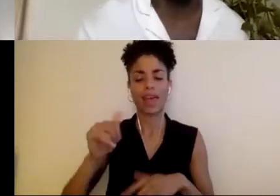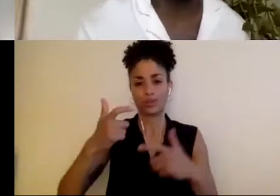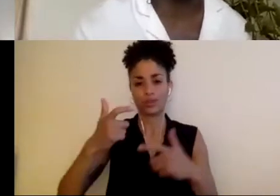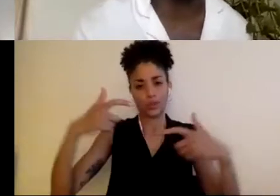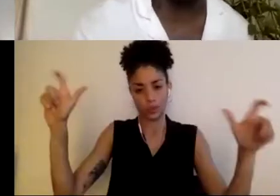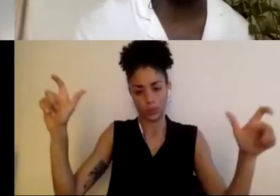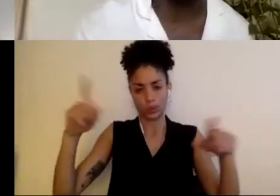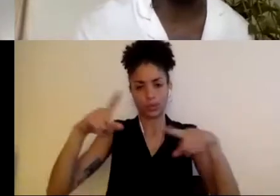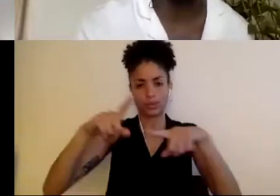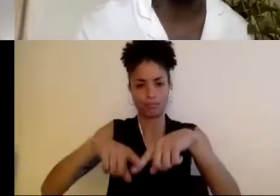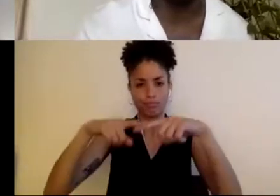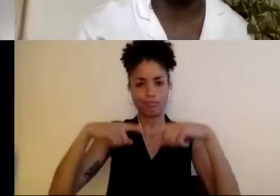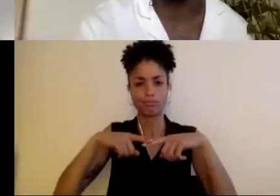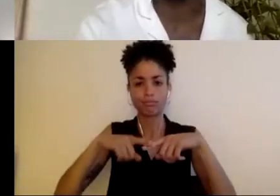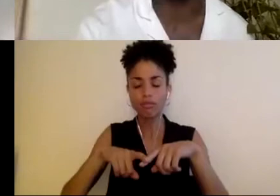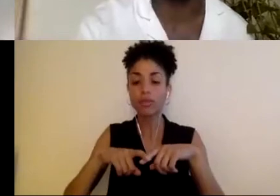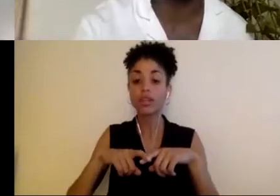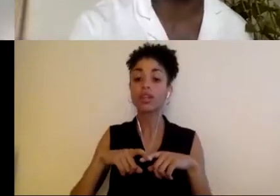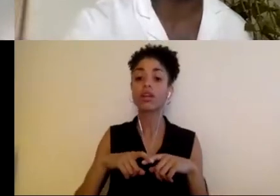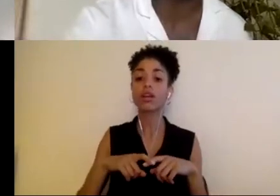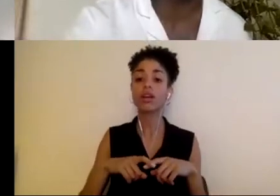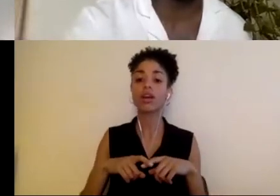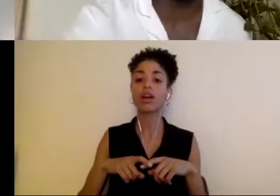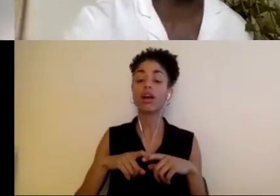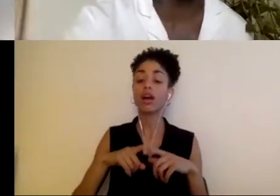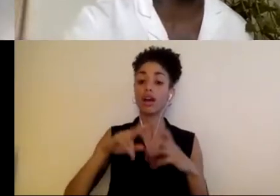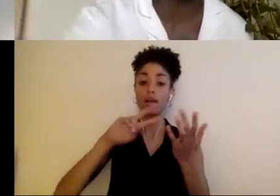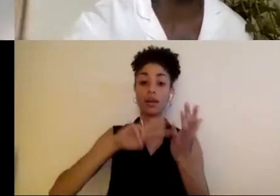understanding that it's not just you that we rely on, but